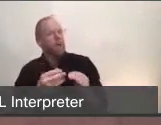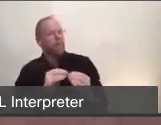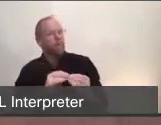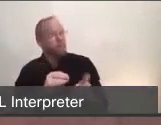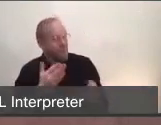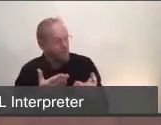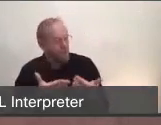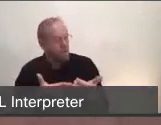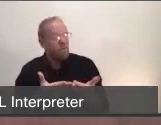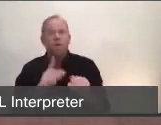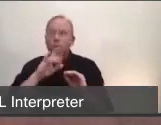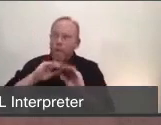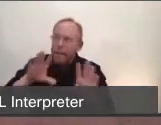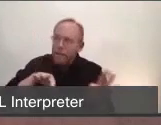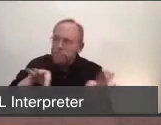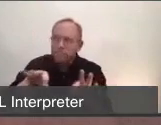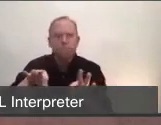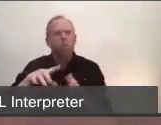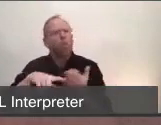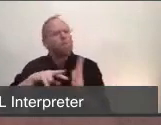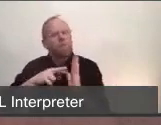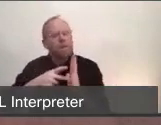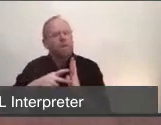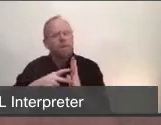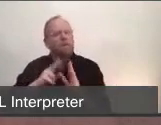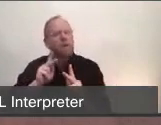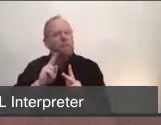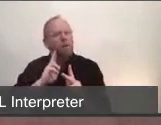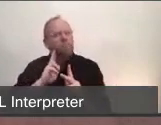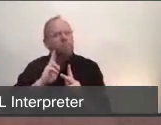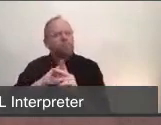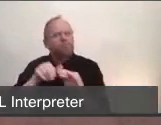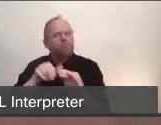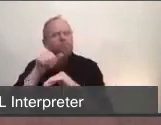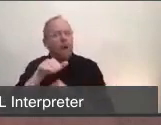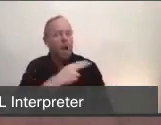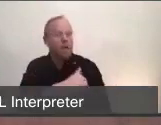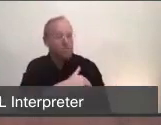what we're seeing in terms of hospitalizations around COVID-19. What are the age range of patients affected?